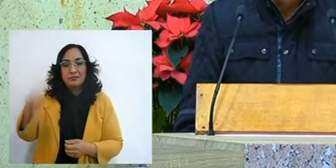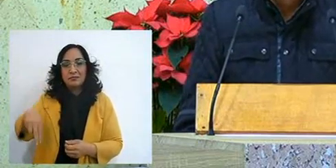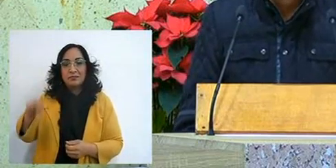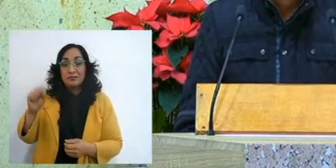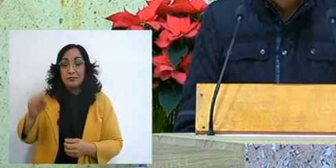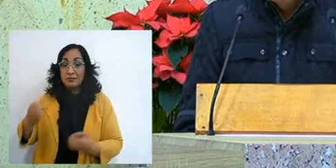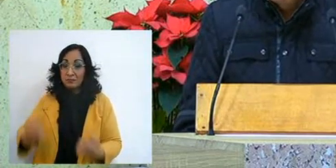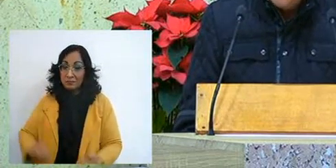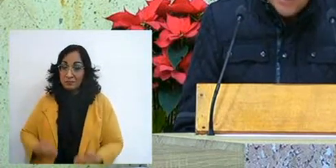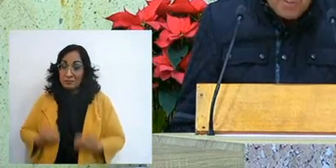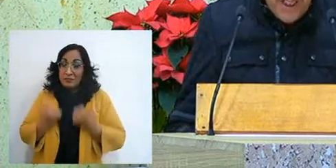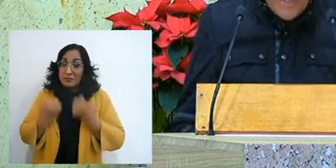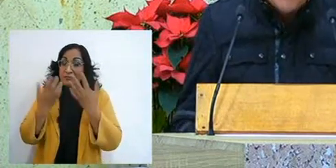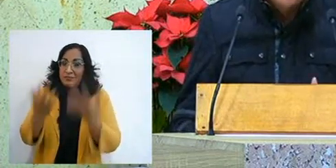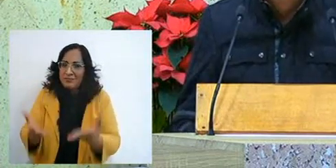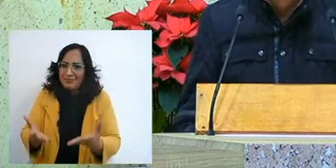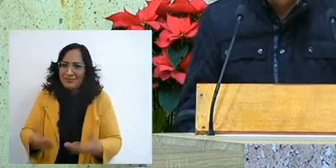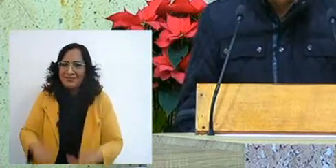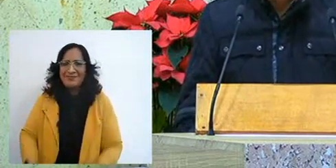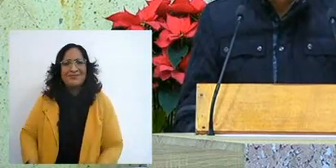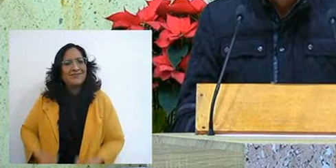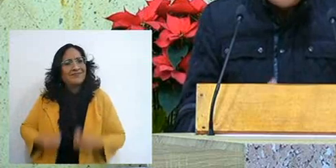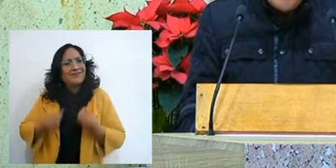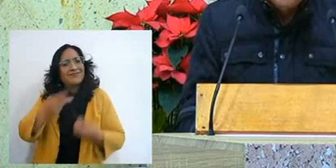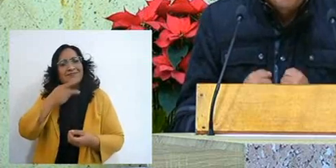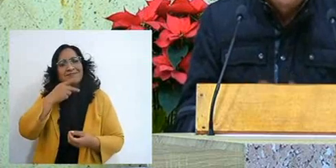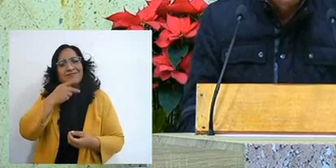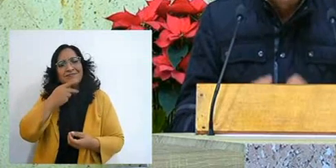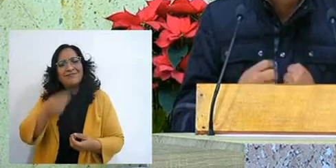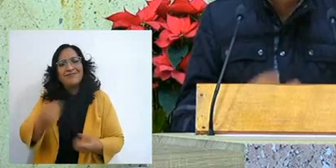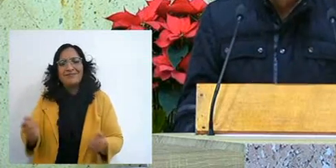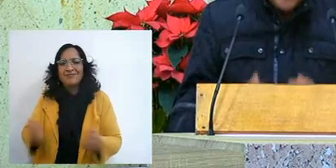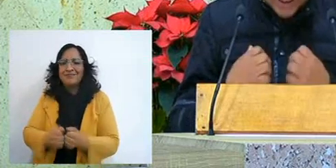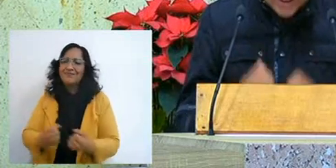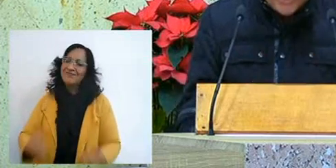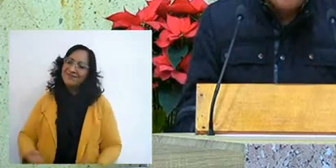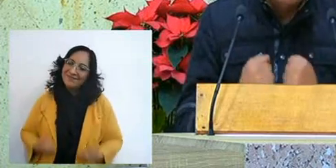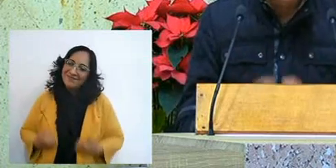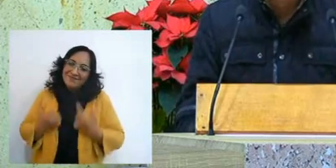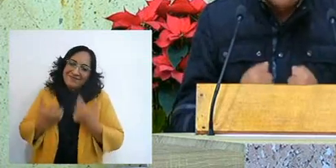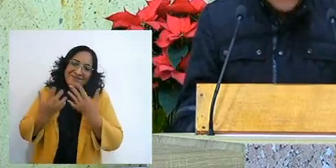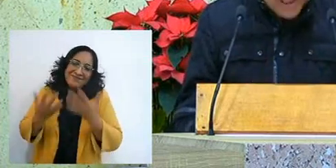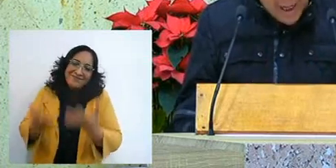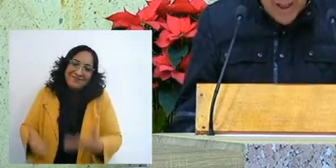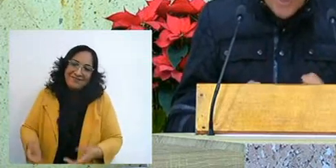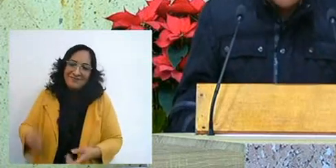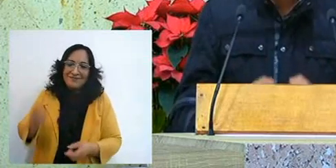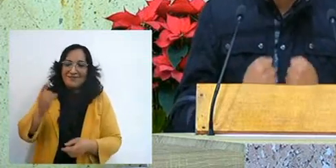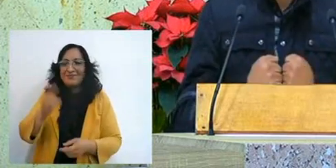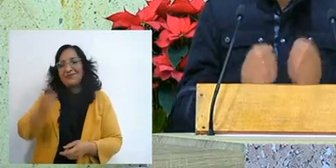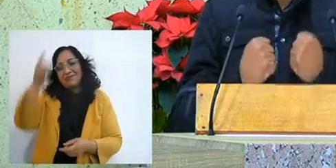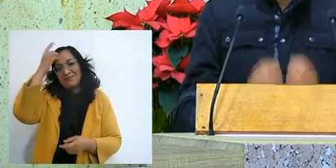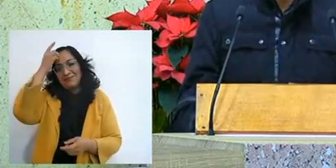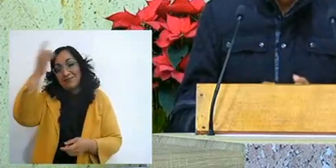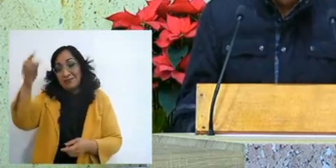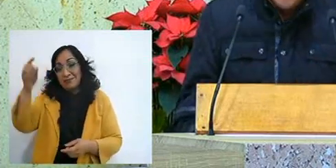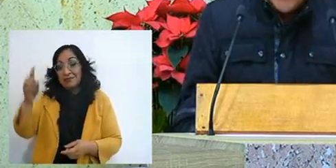What parents live in that hope, from day to day, Lord here is my life, on this day your will be done,